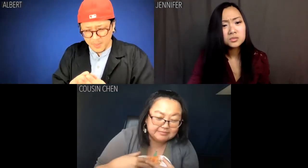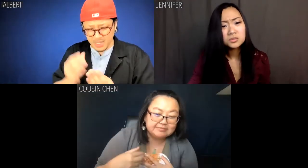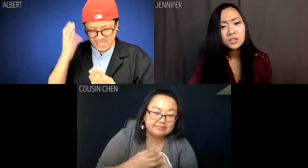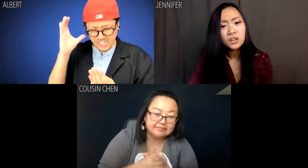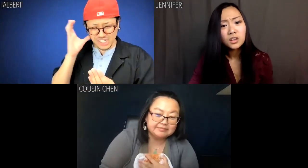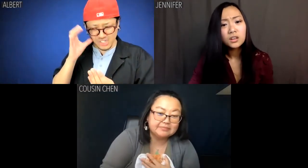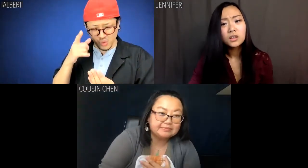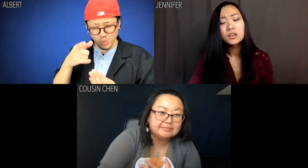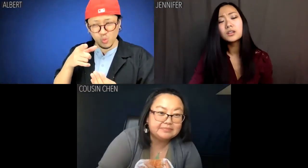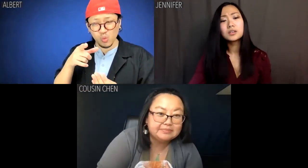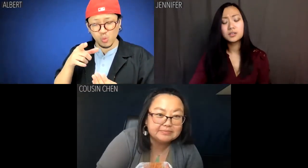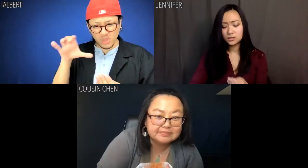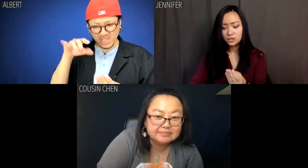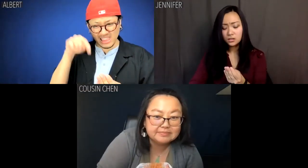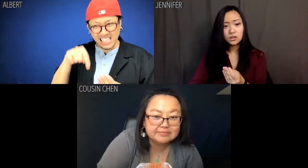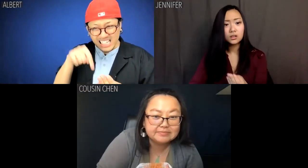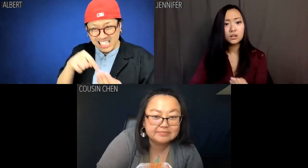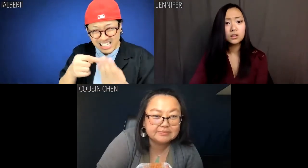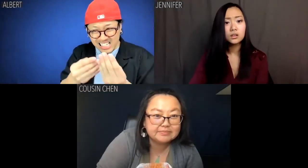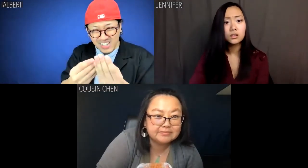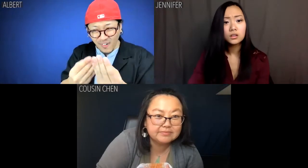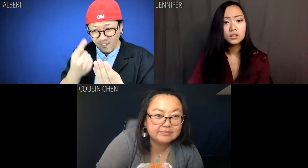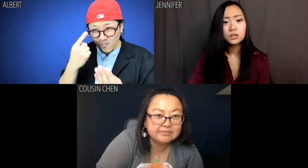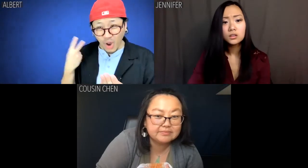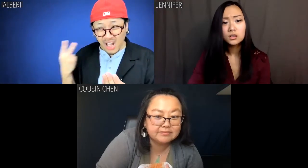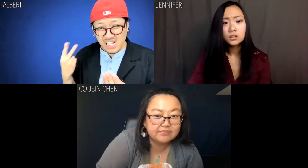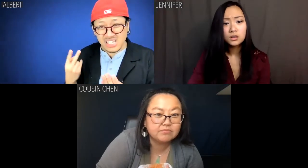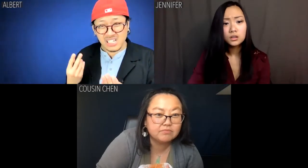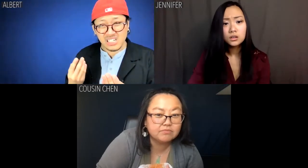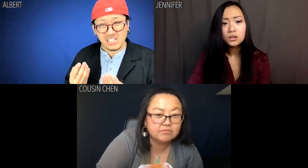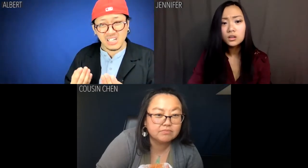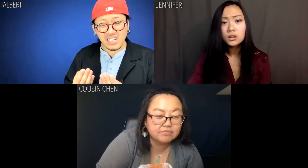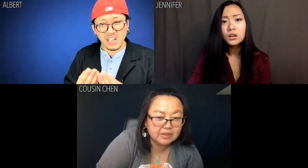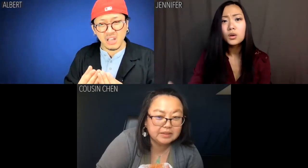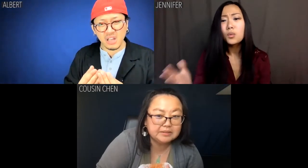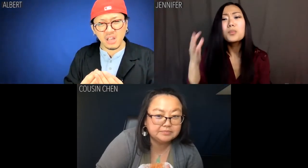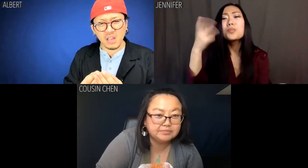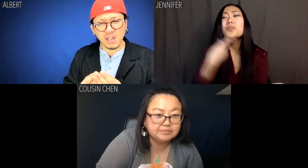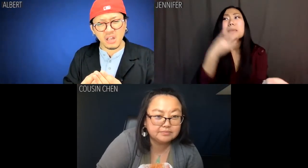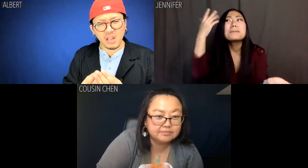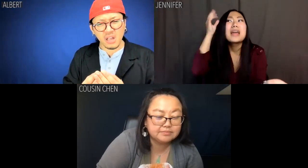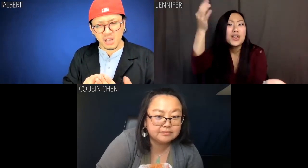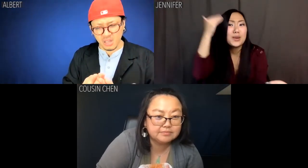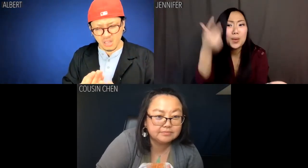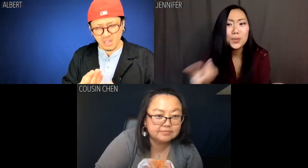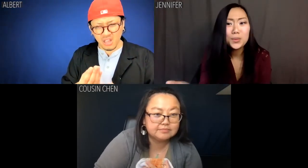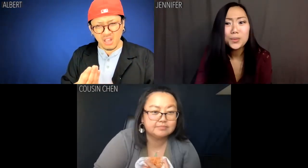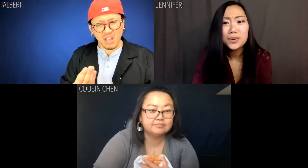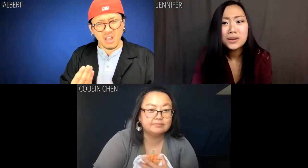Albert: Cousin Chen, you did this, for us? Jennifer: But we barely know you.